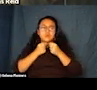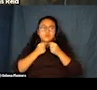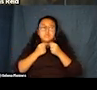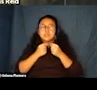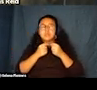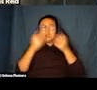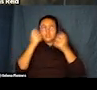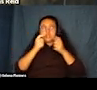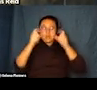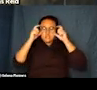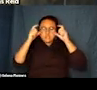My pronouns are he and him.